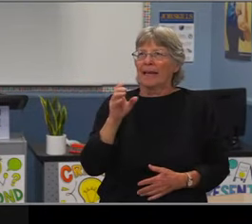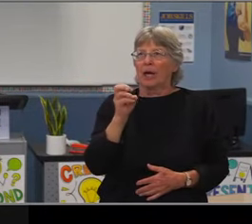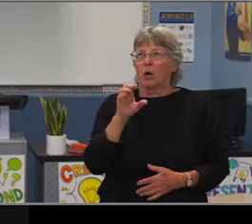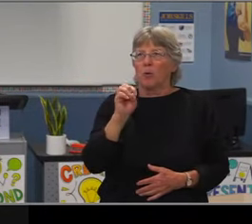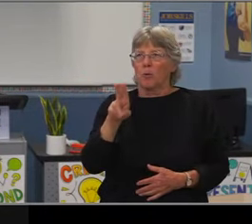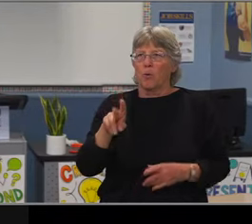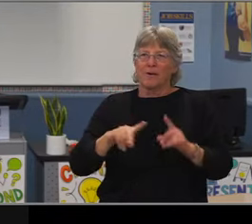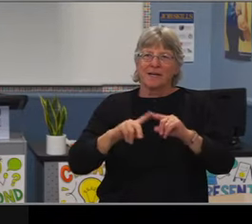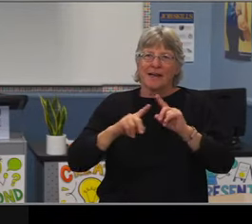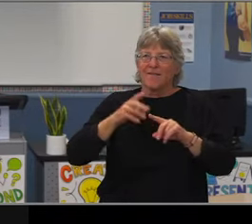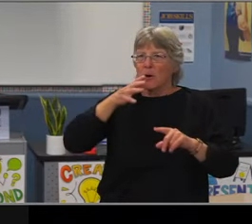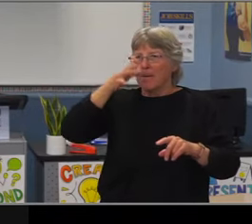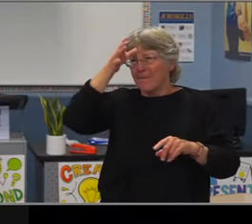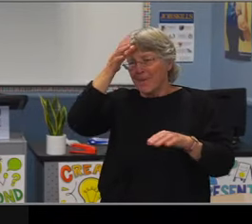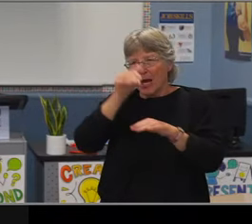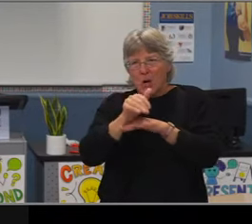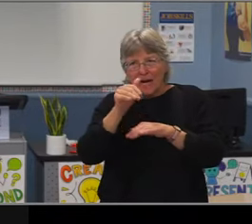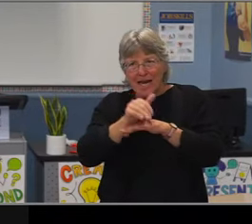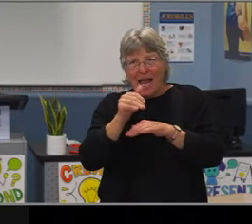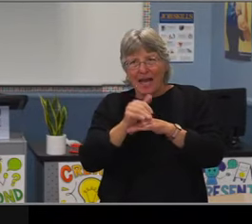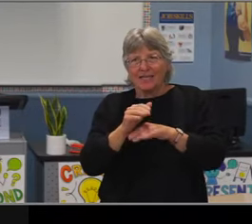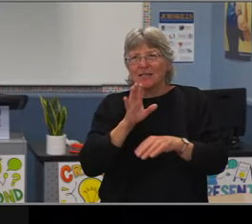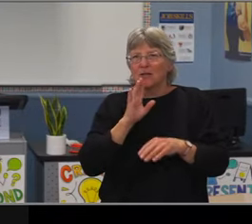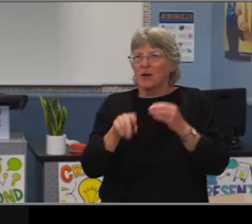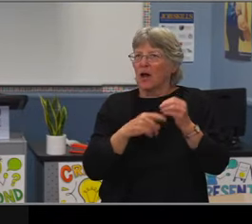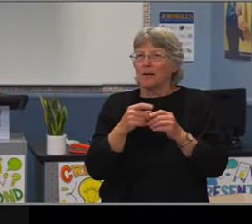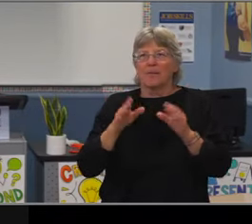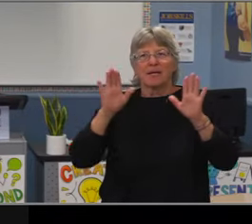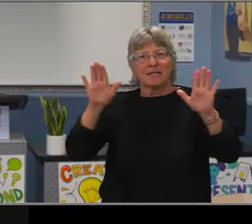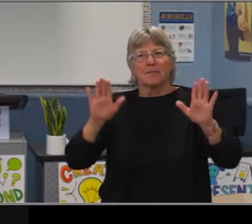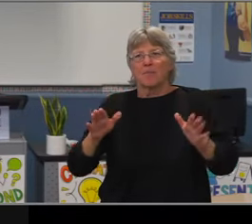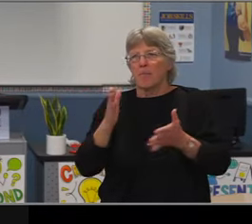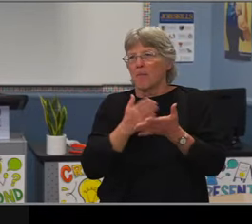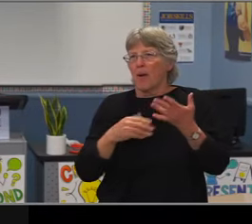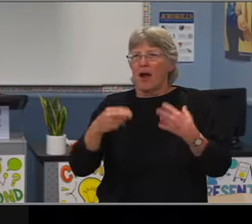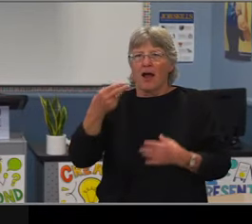that are no longer on a steady decline. Whereas most of the rest of our schools